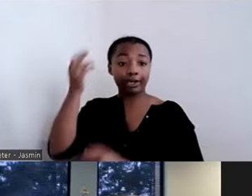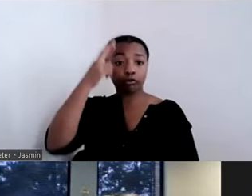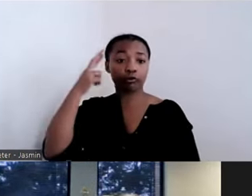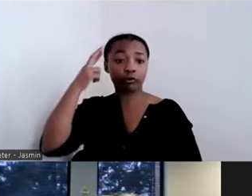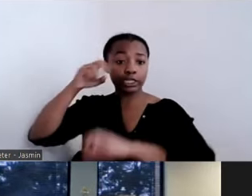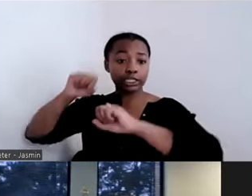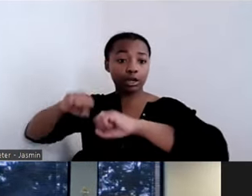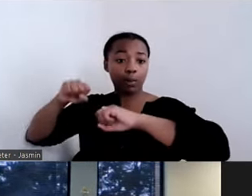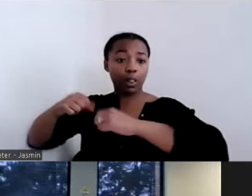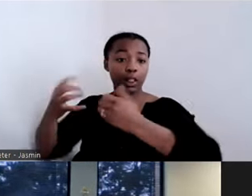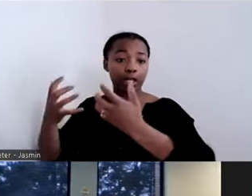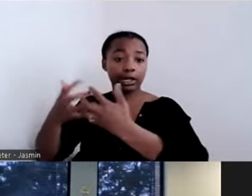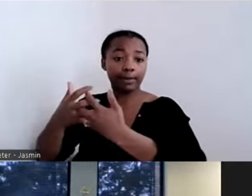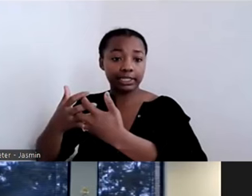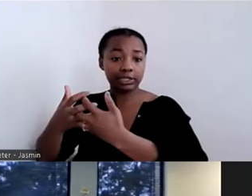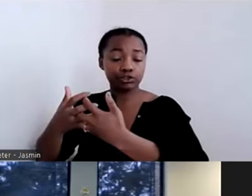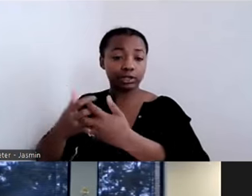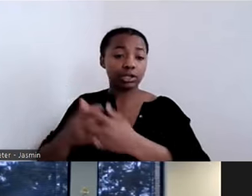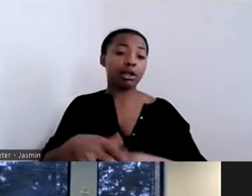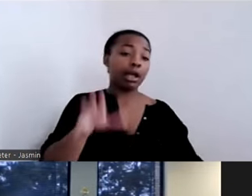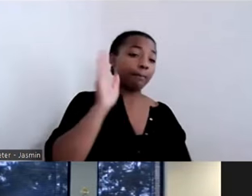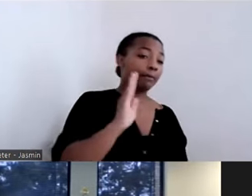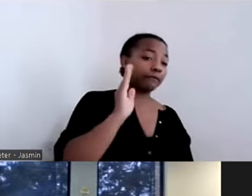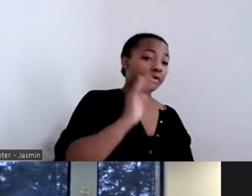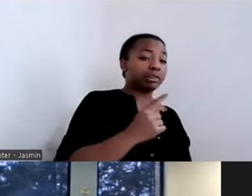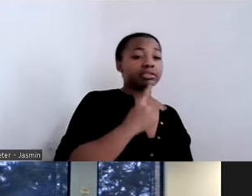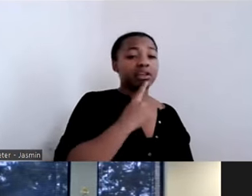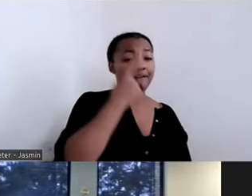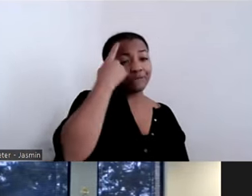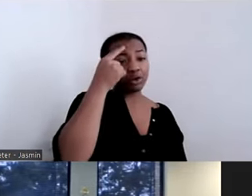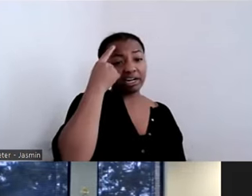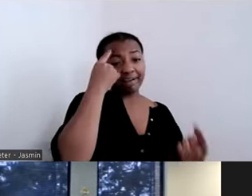not just say "for settlement we will pay out so much money,” because they